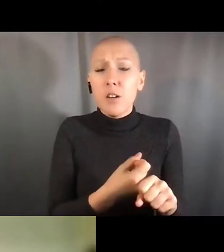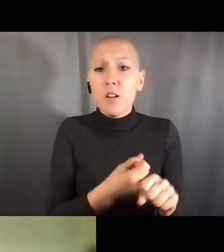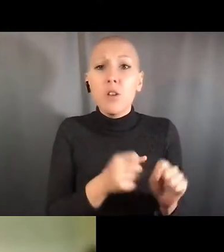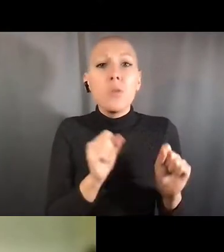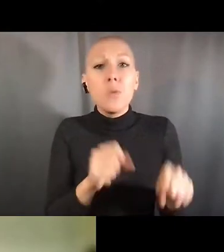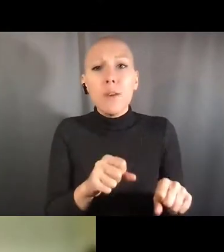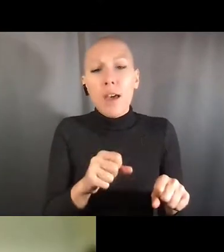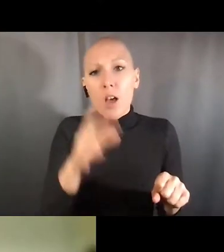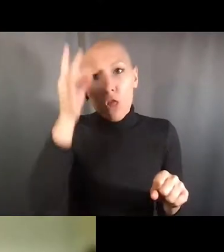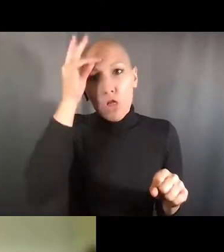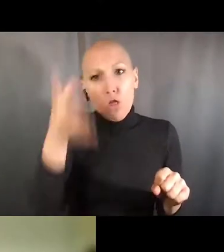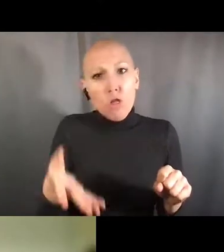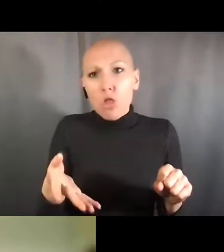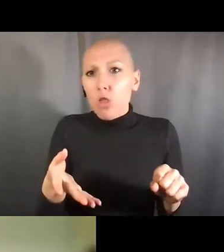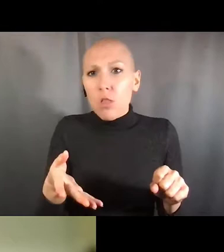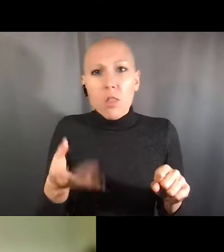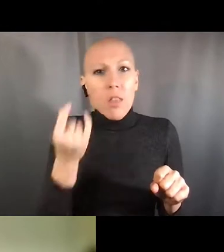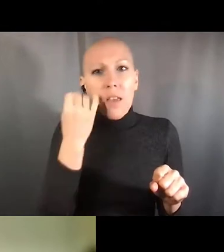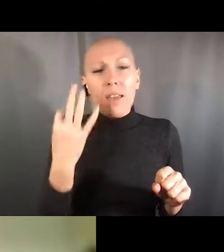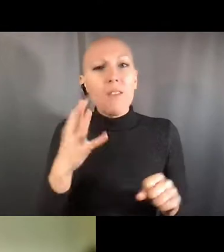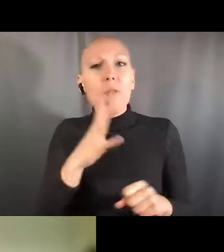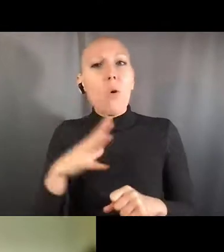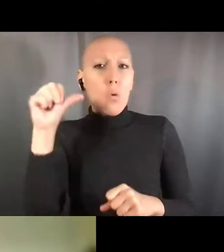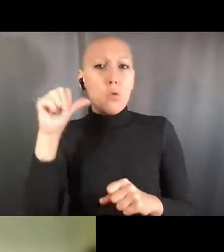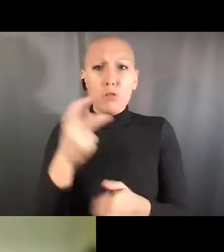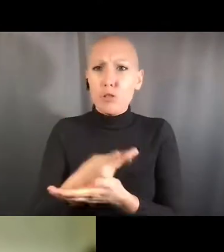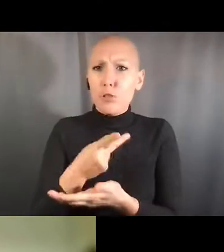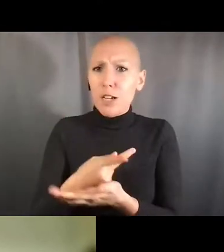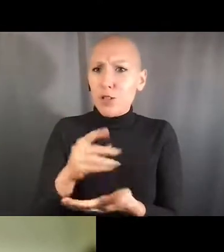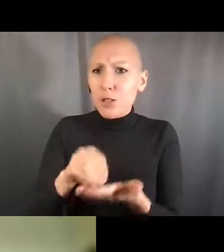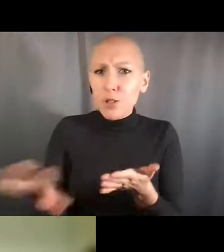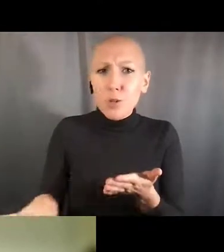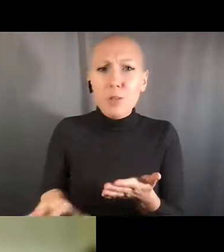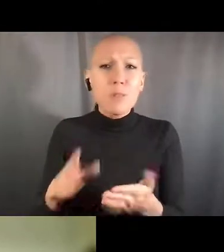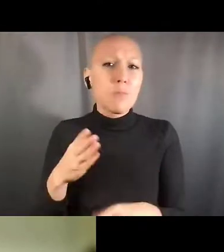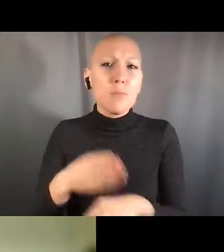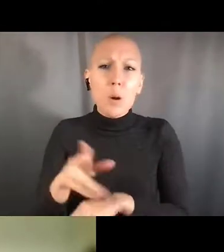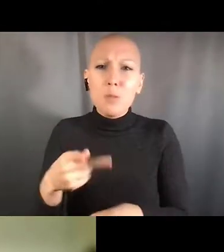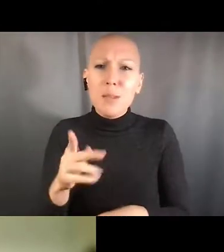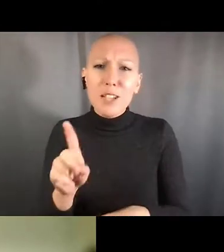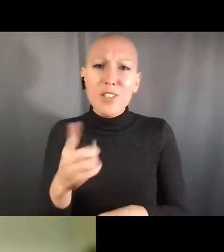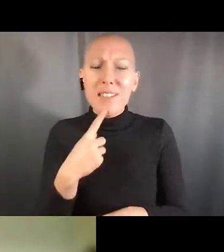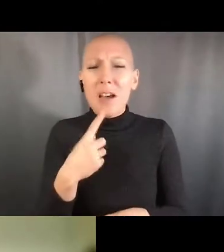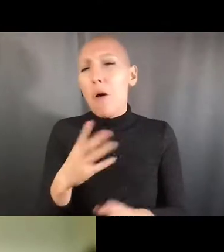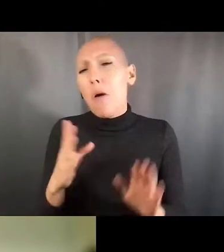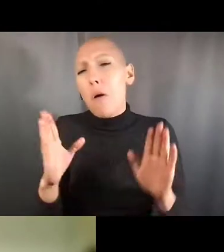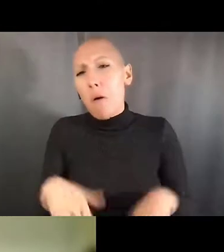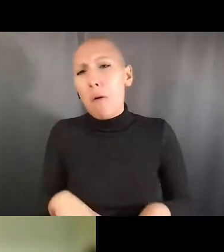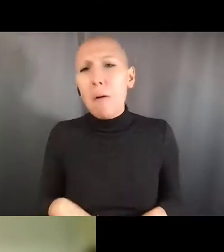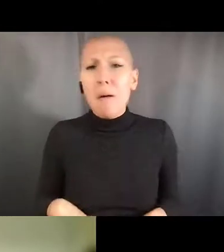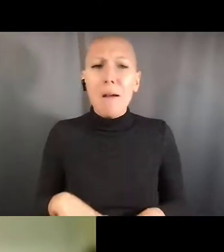but in general, we don't go and do site visits at every institution to check,